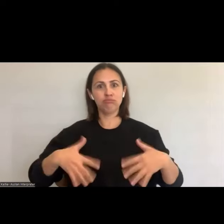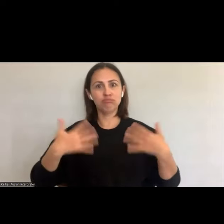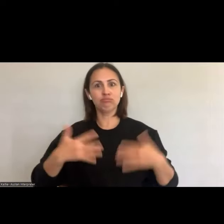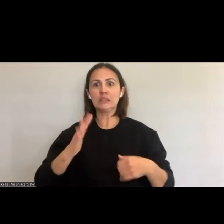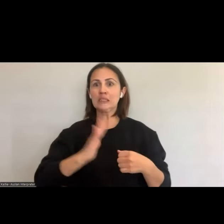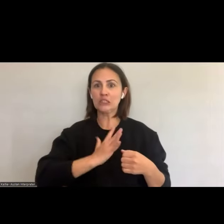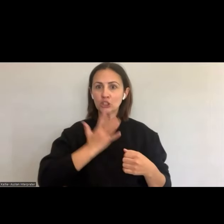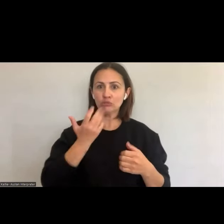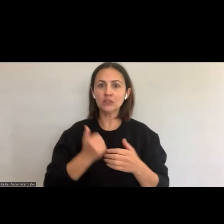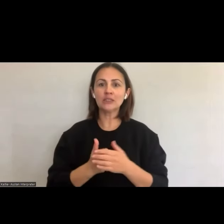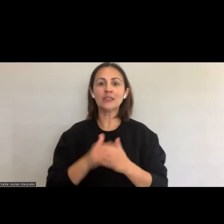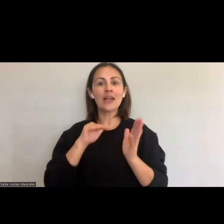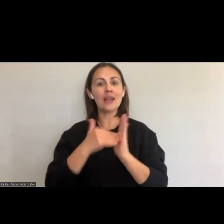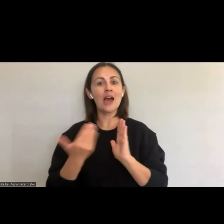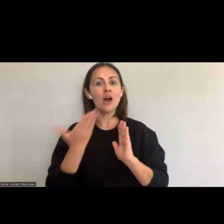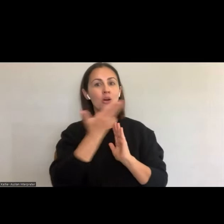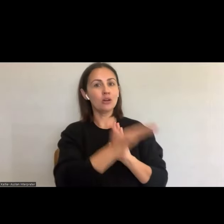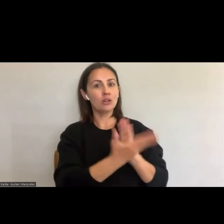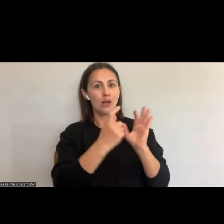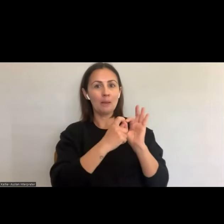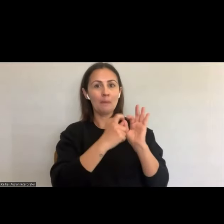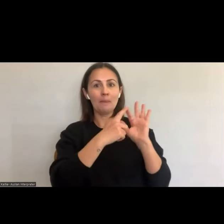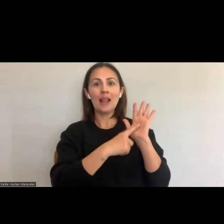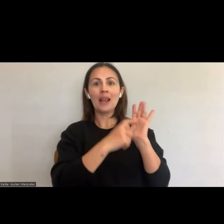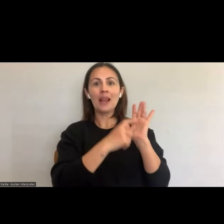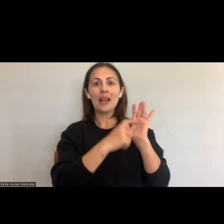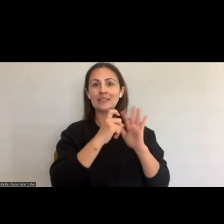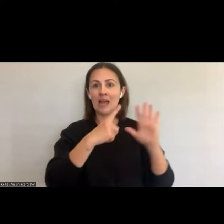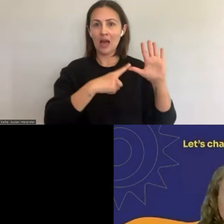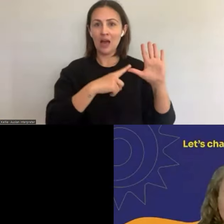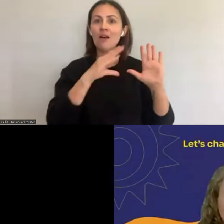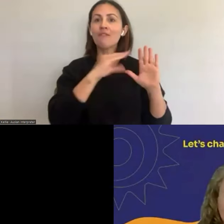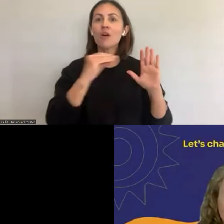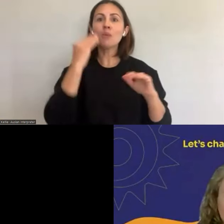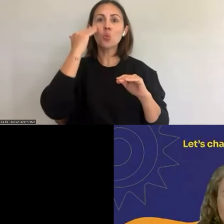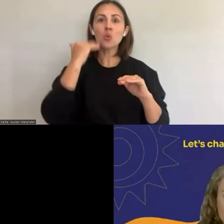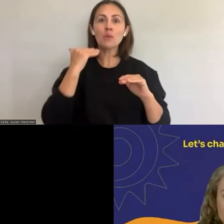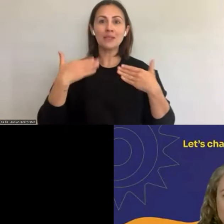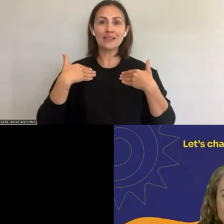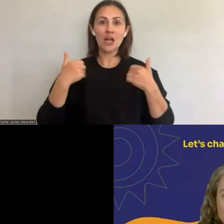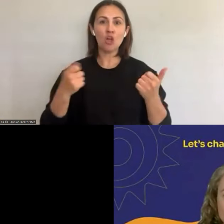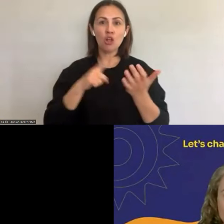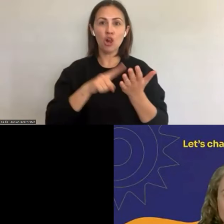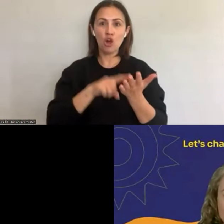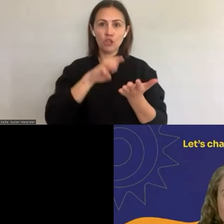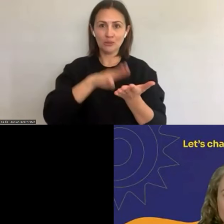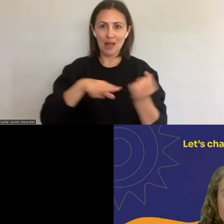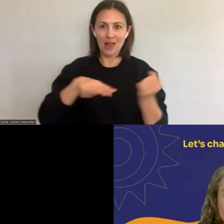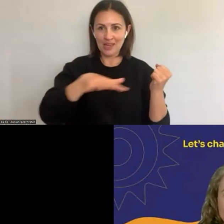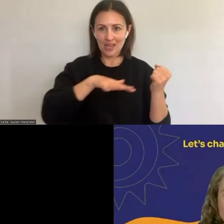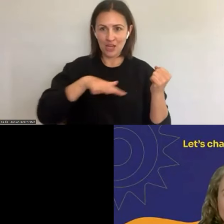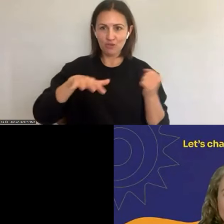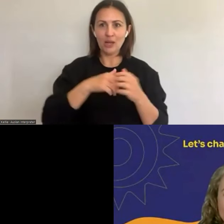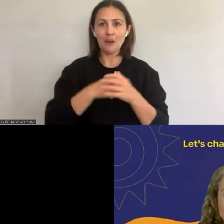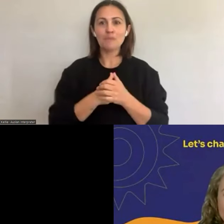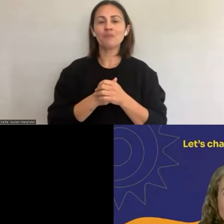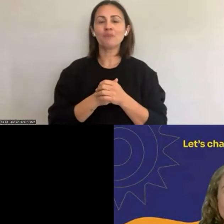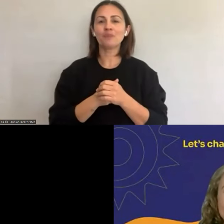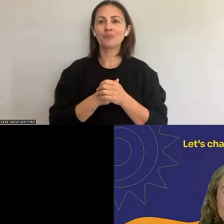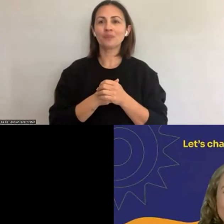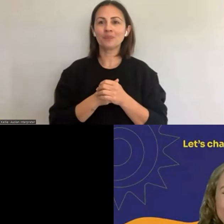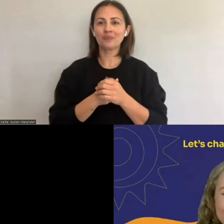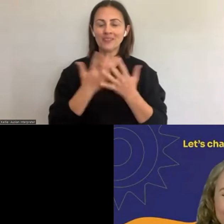Belinda Buck, from Women's Health Loddon Mallee Now, Can I get this right, Belinda? But,